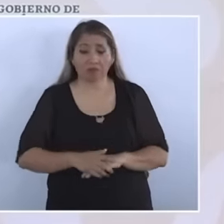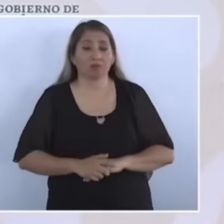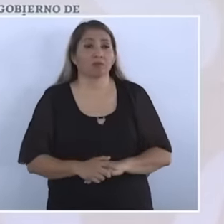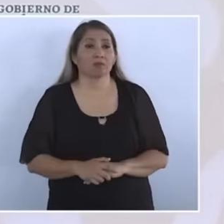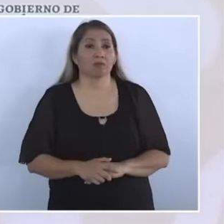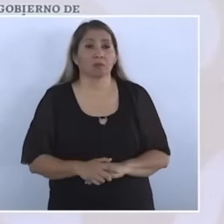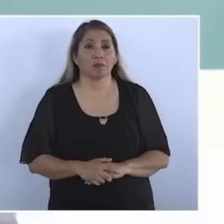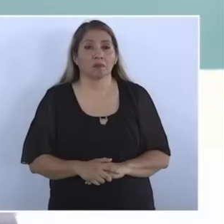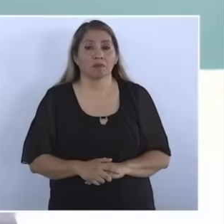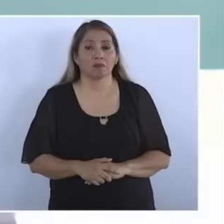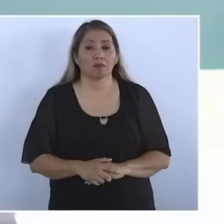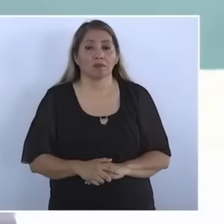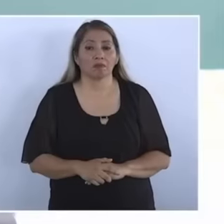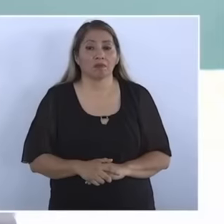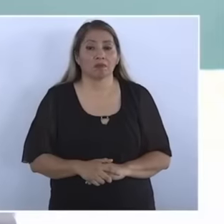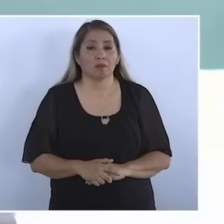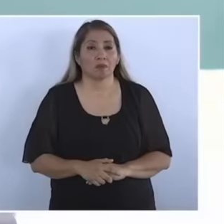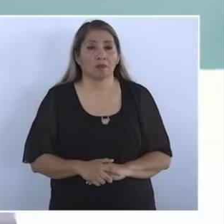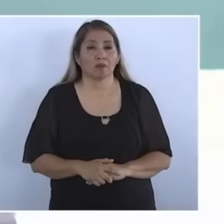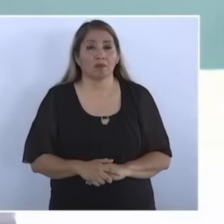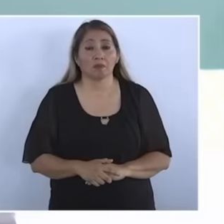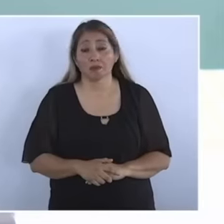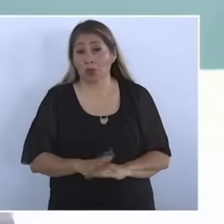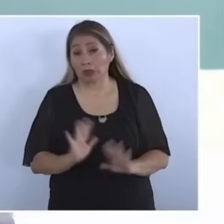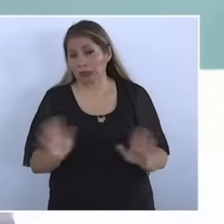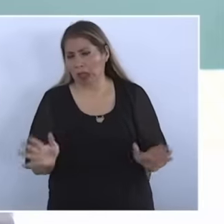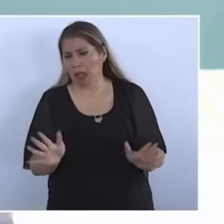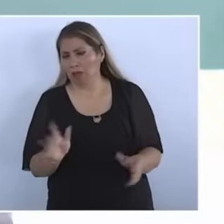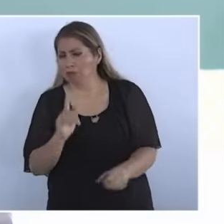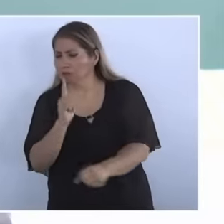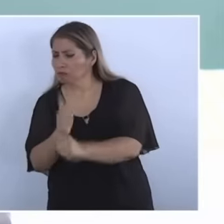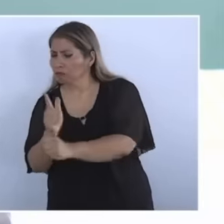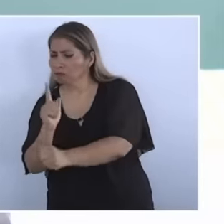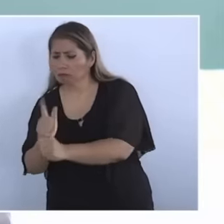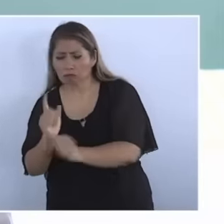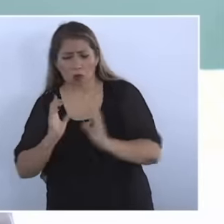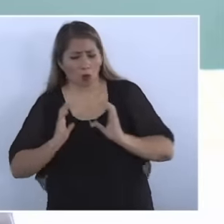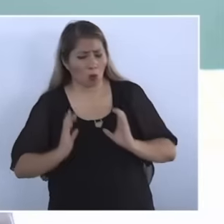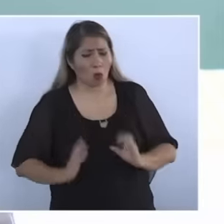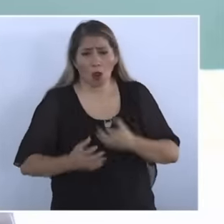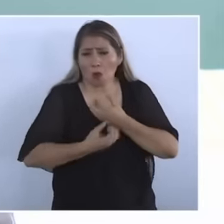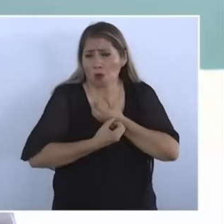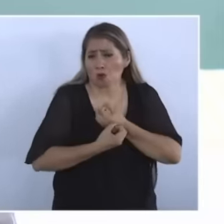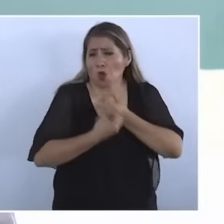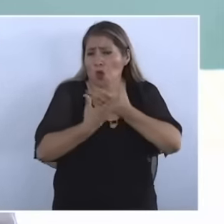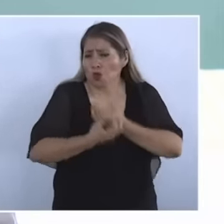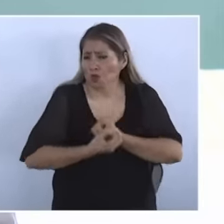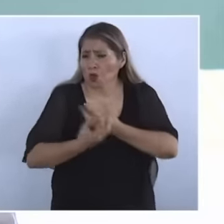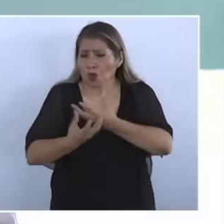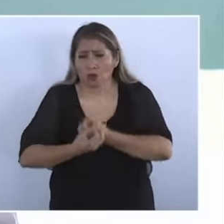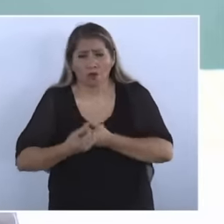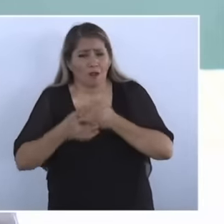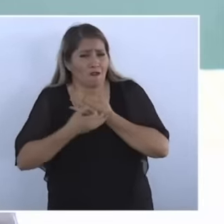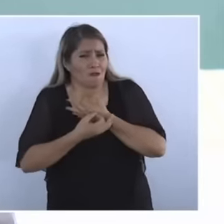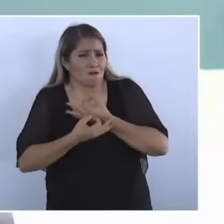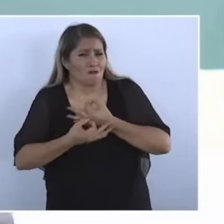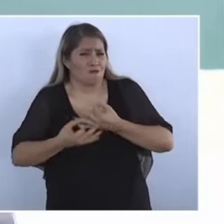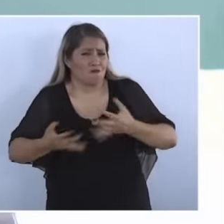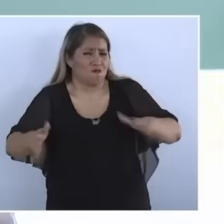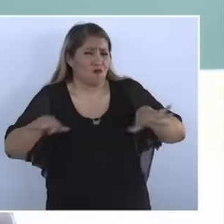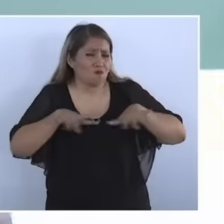now that some remains have already been found and that we have begun to report at a national level. They do not know how